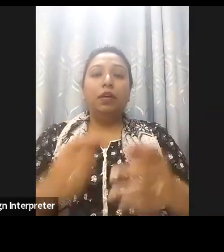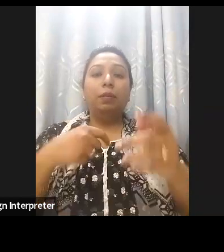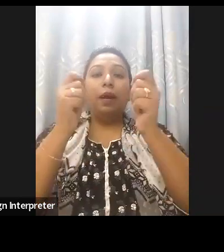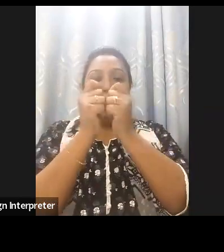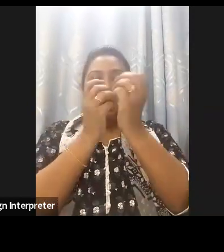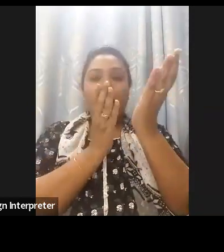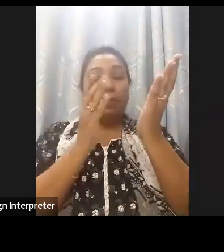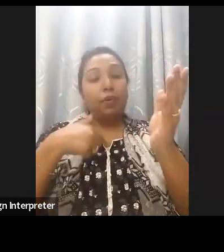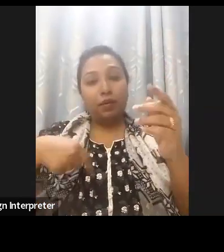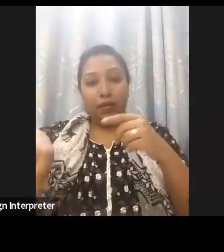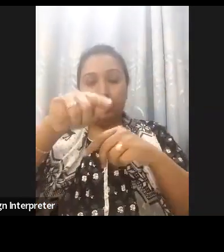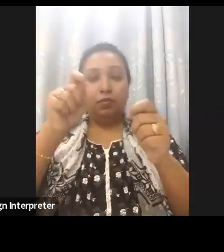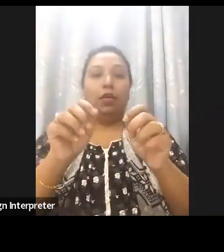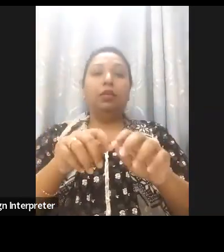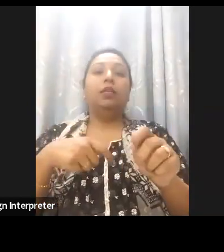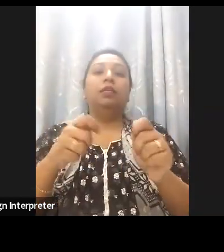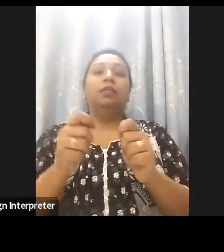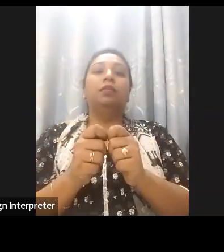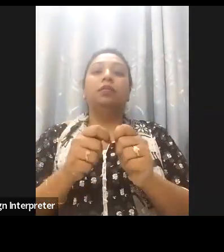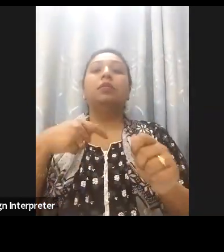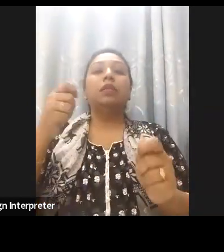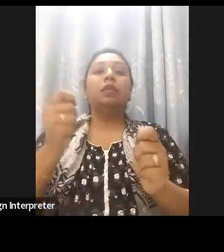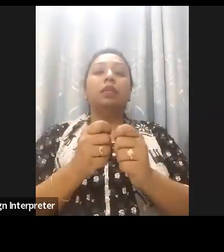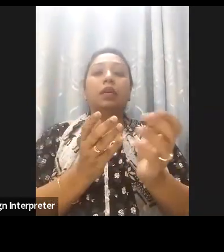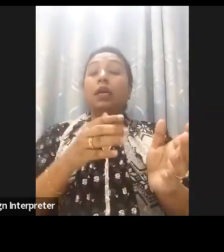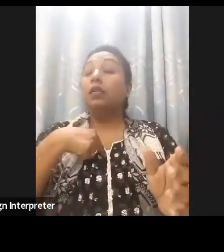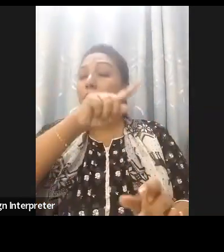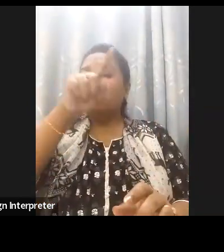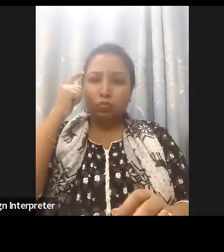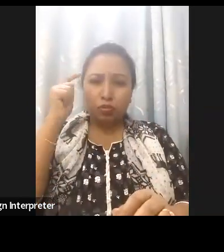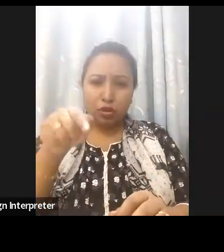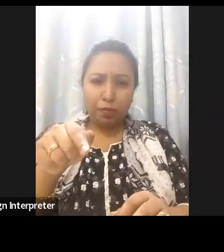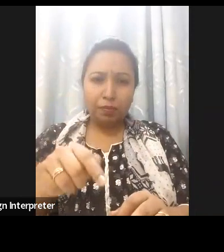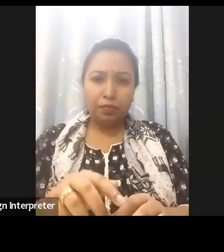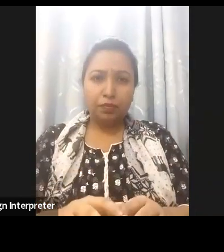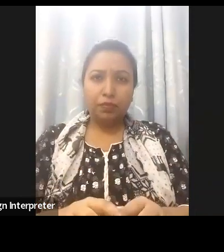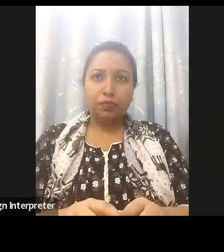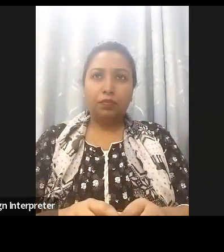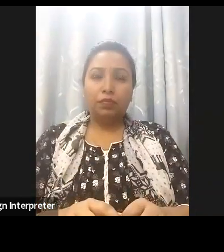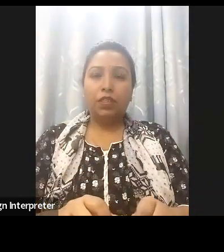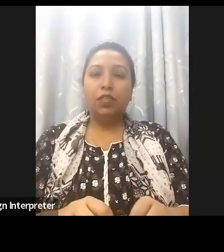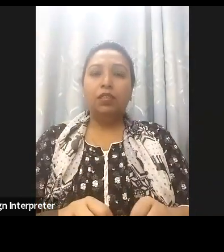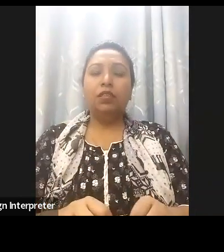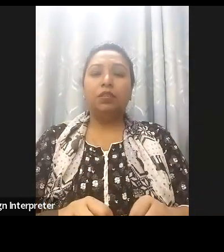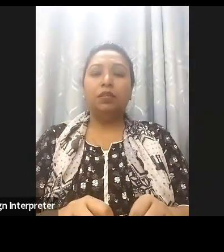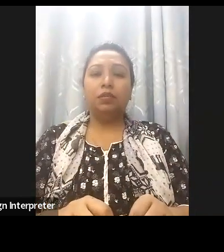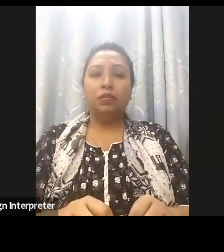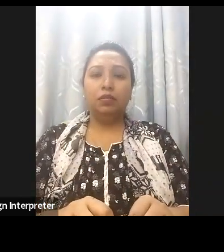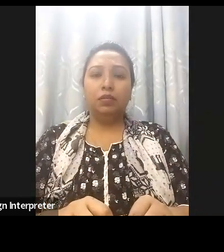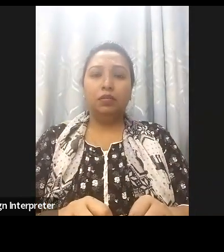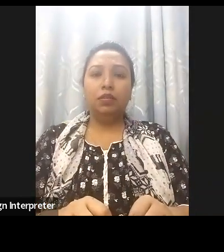so all that things that I discussed, audits focus on standards, reformulating policies such as